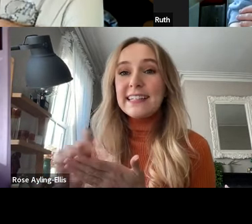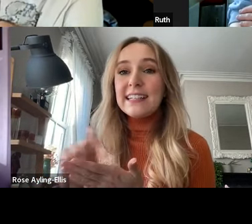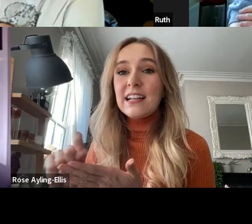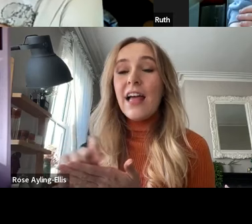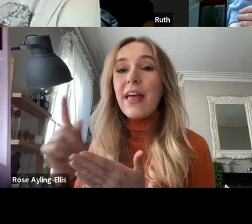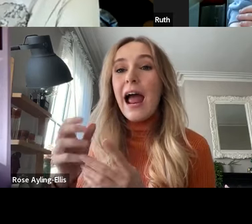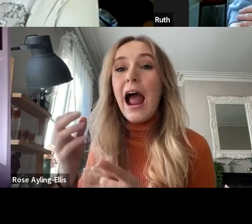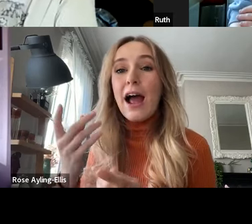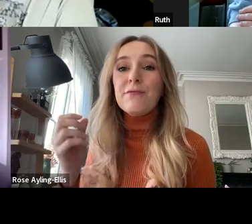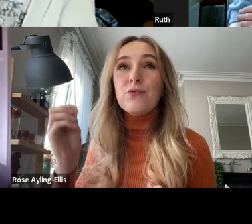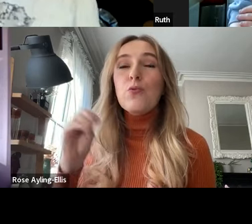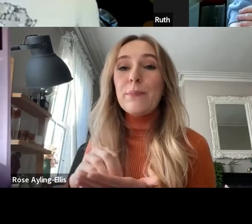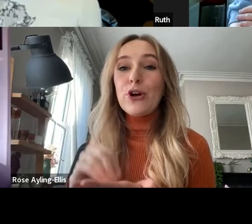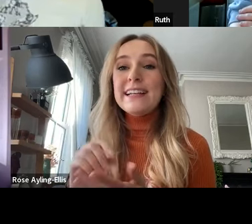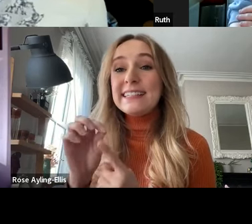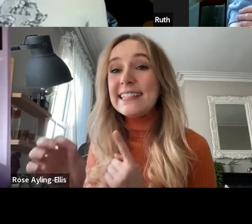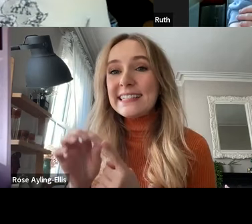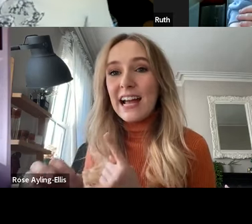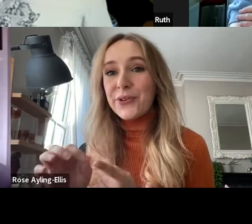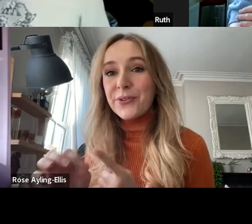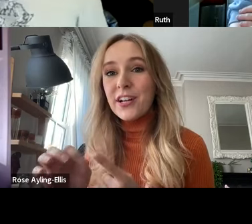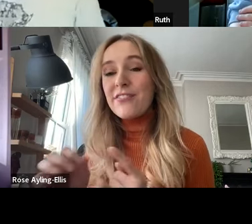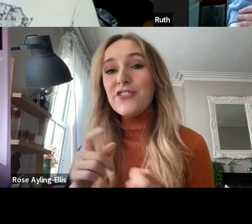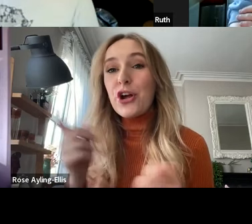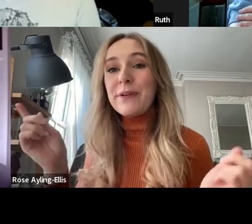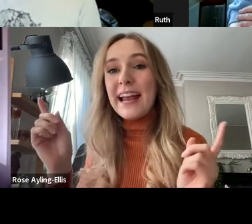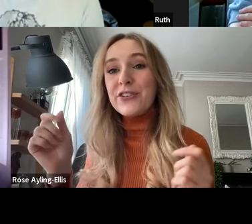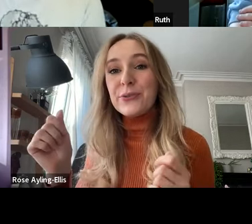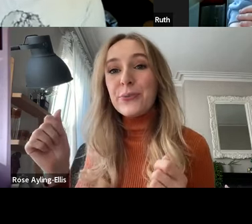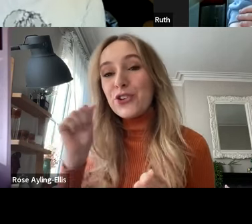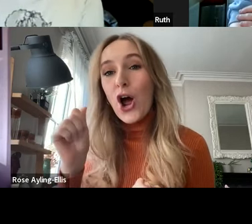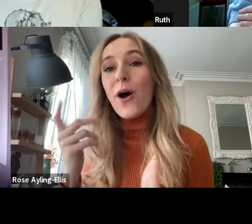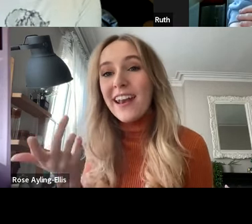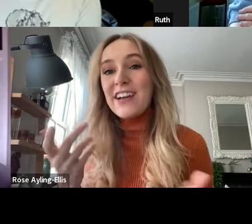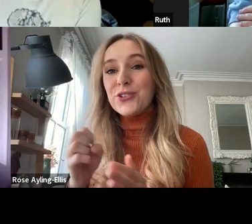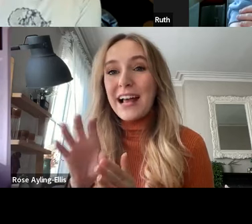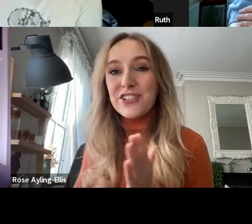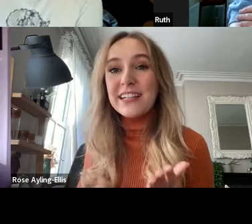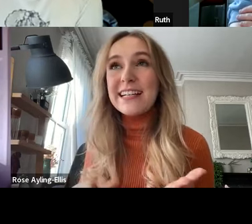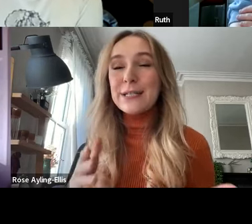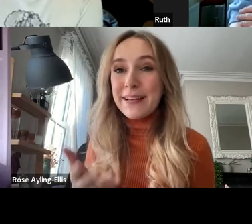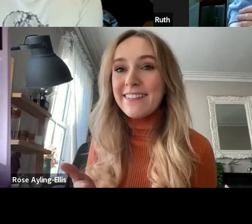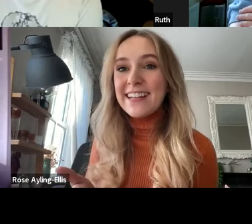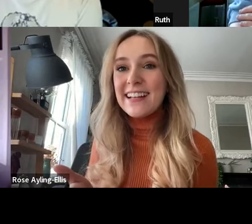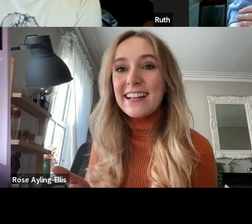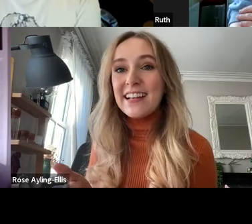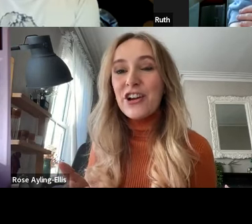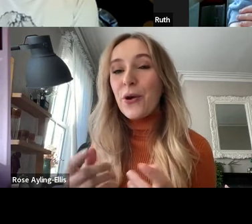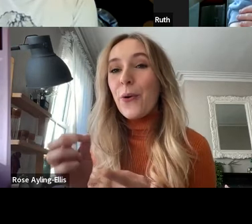they will put in detail that nobody else would know unless you actually experienced it.